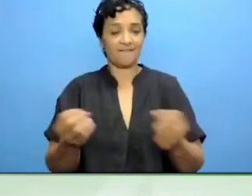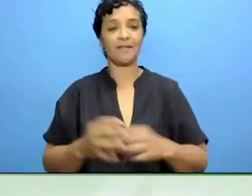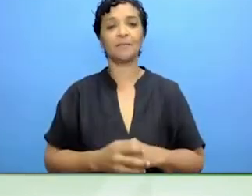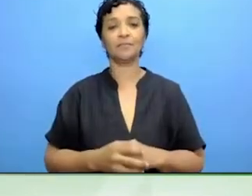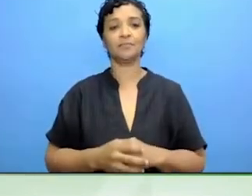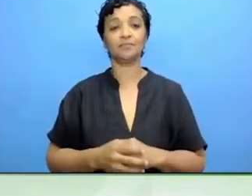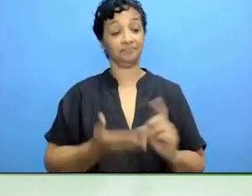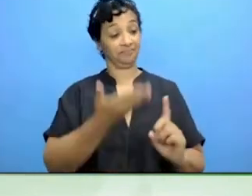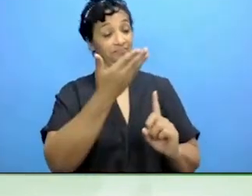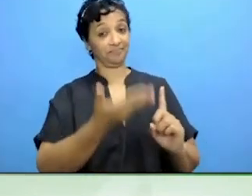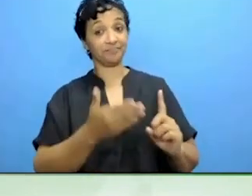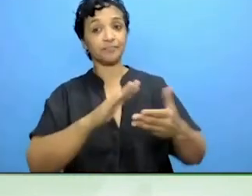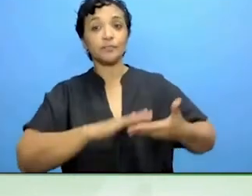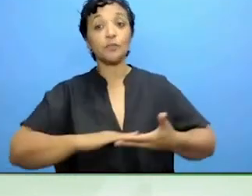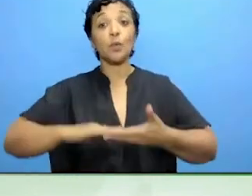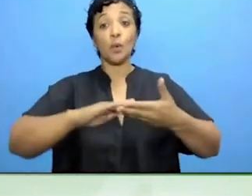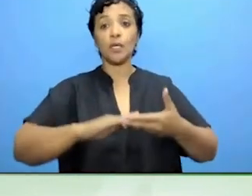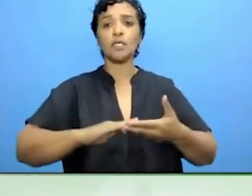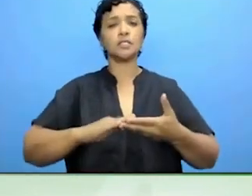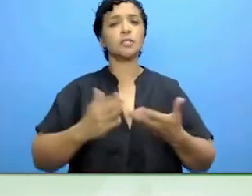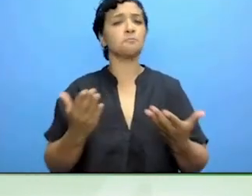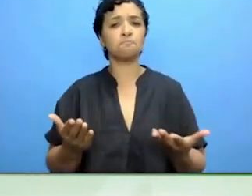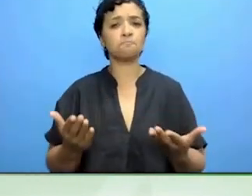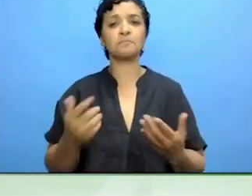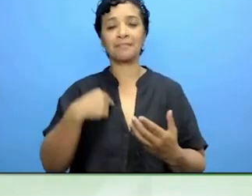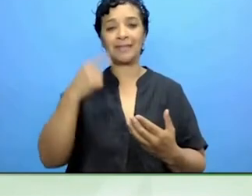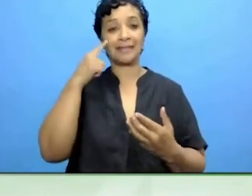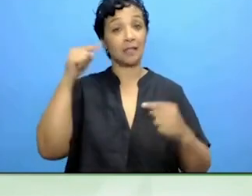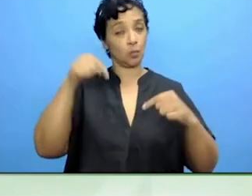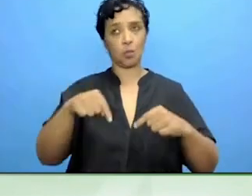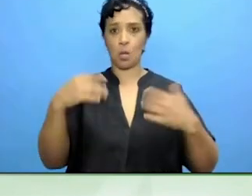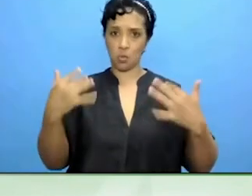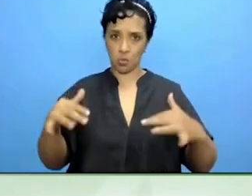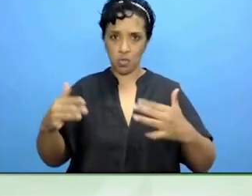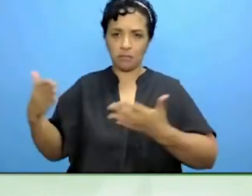I would say you are the closest organisation to the European